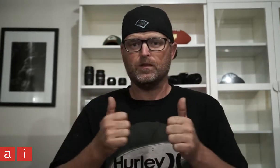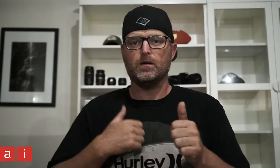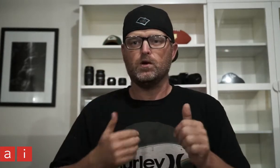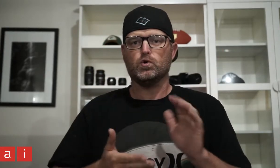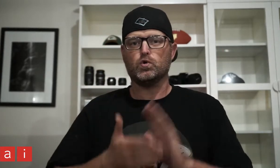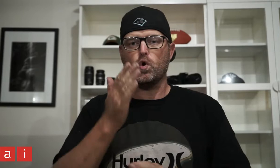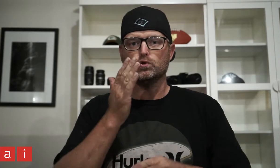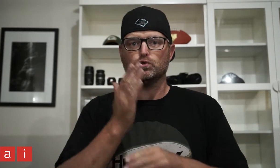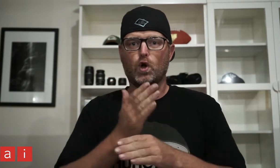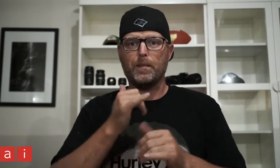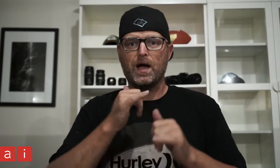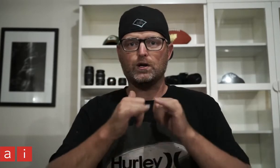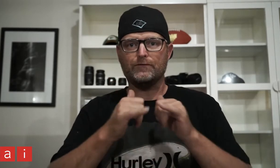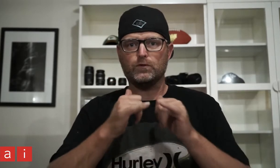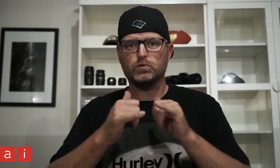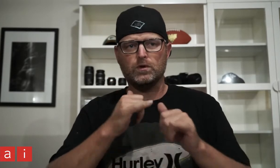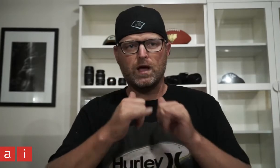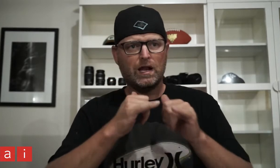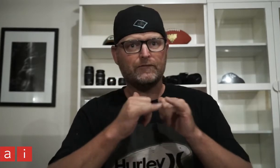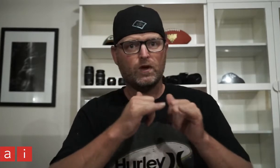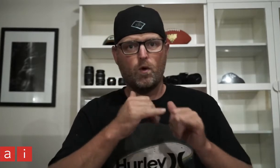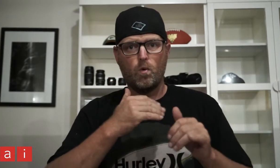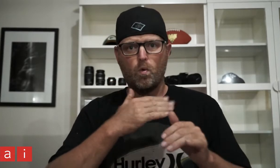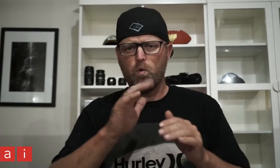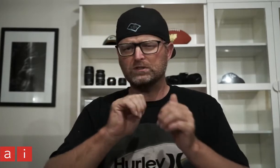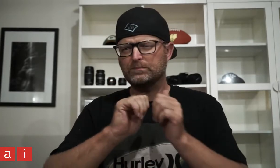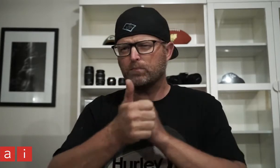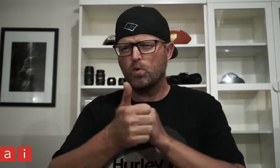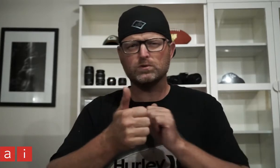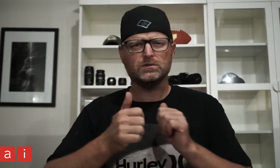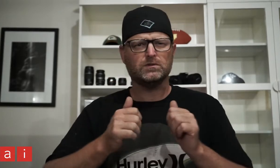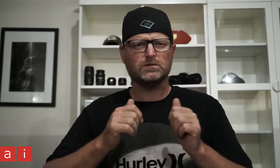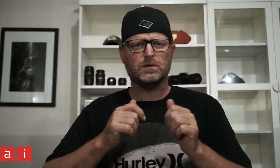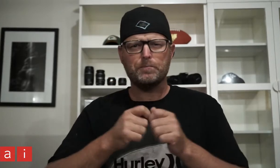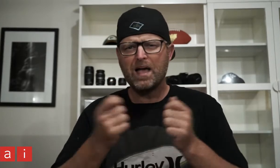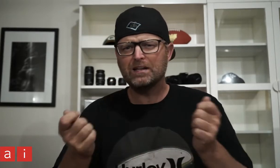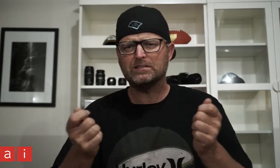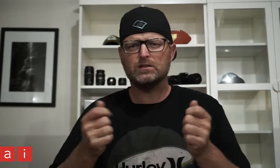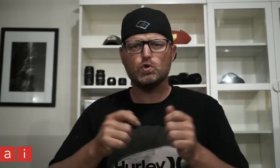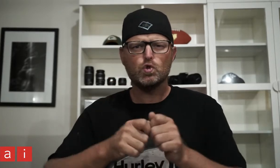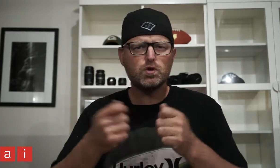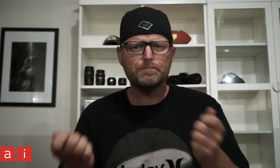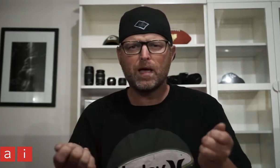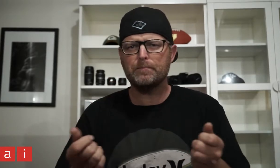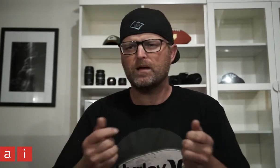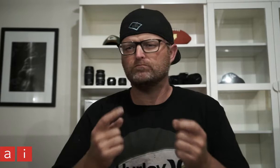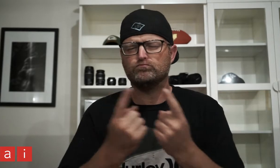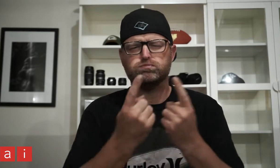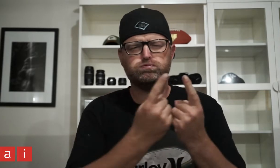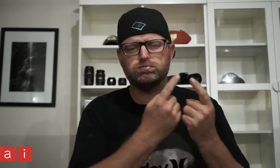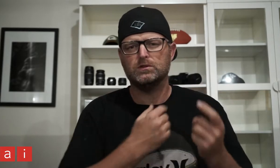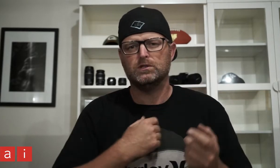Then I went for job interviews with all the sports, magazines and newspapers etc.